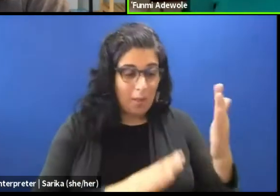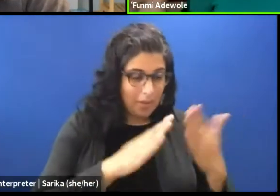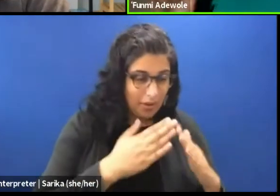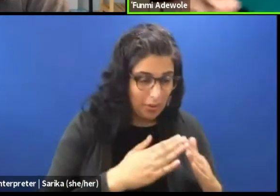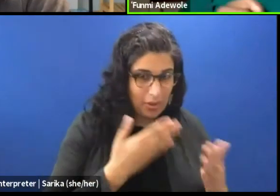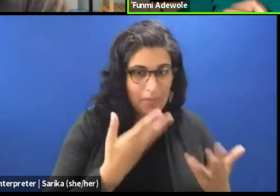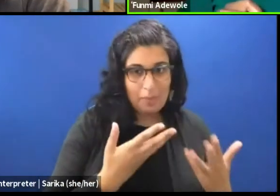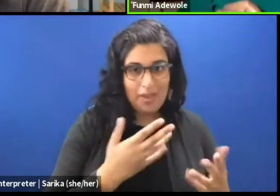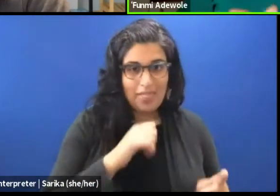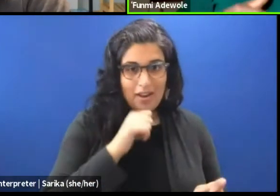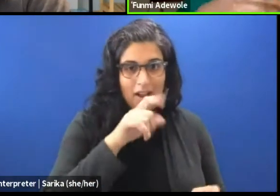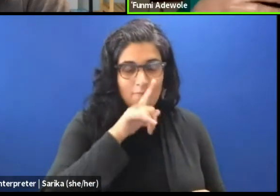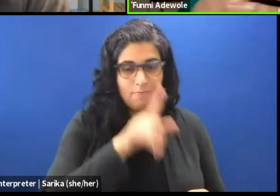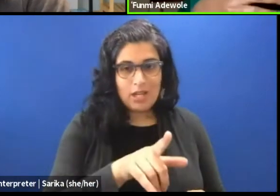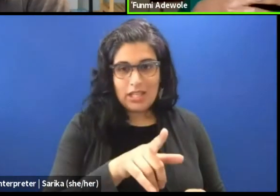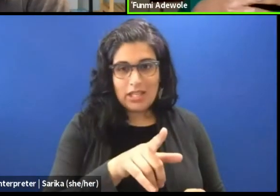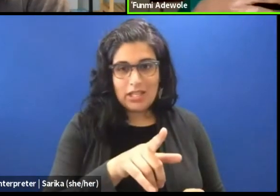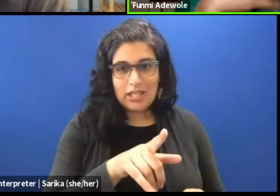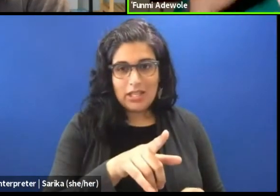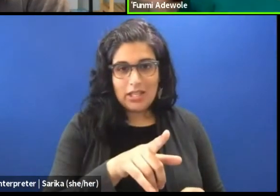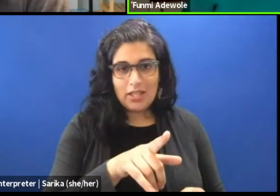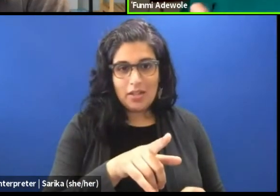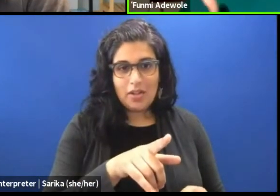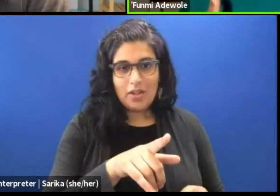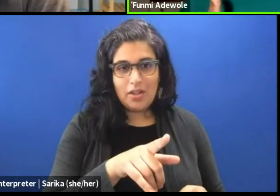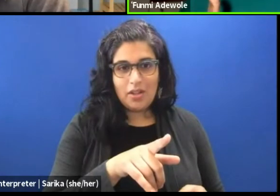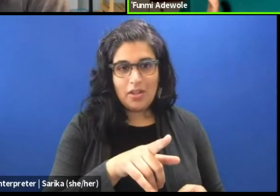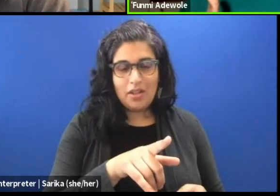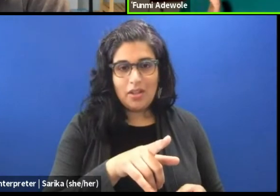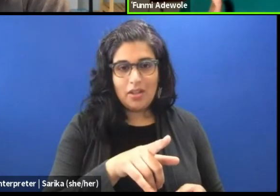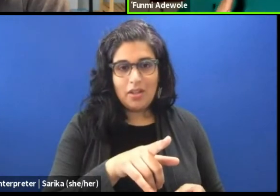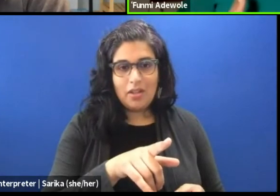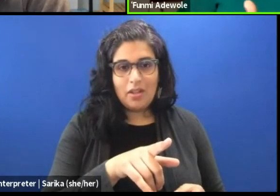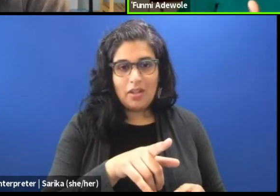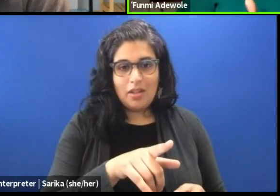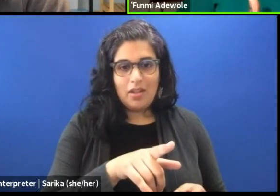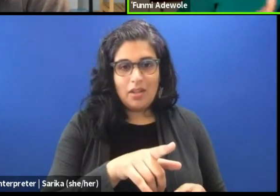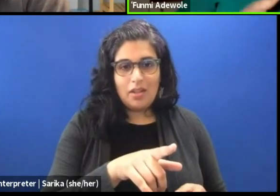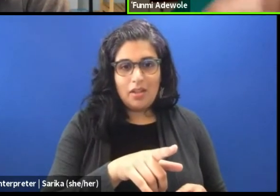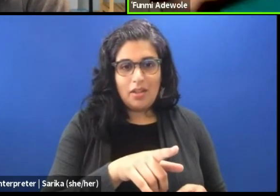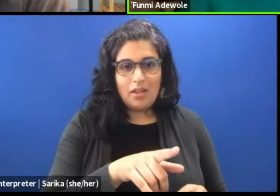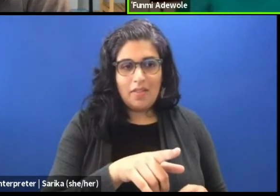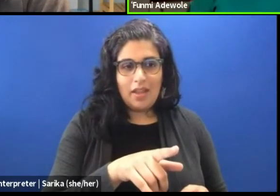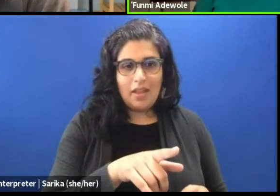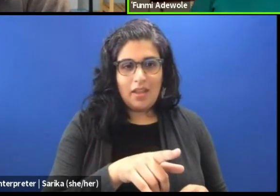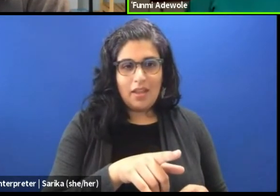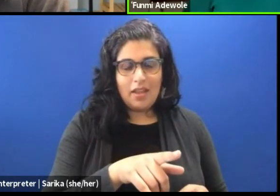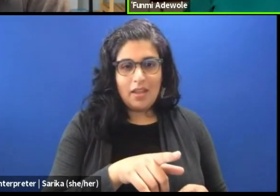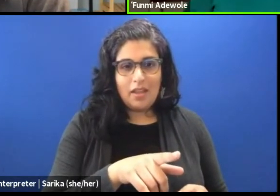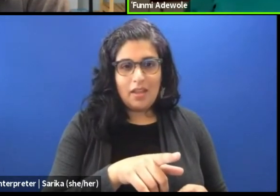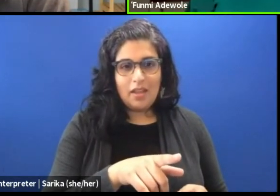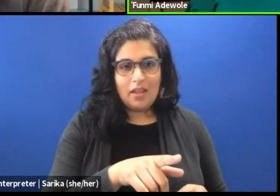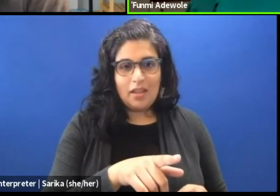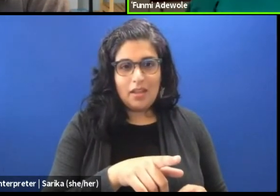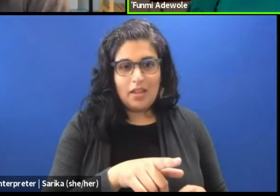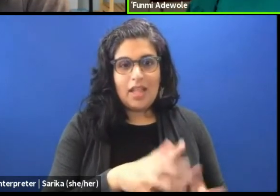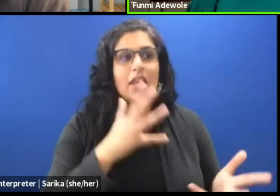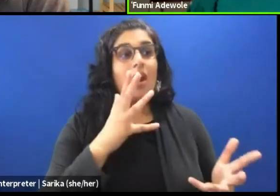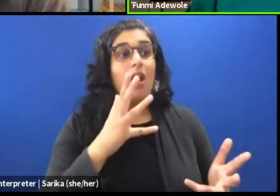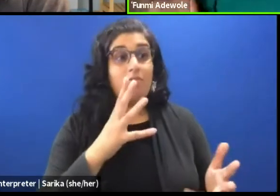they are okay with the concept of performance, but they are not thinking in terms of dramaturgy.